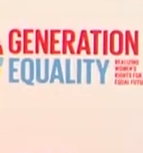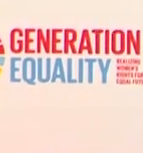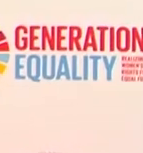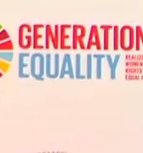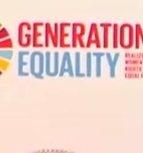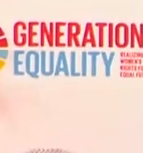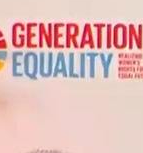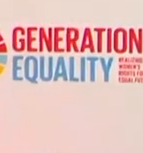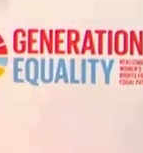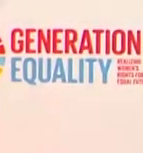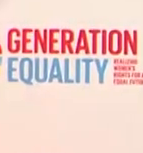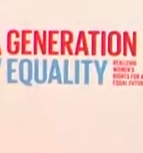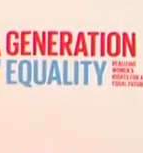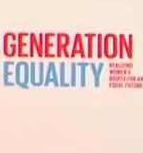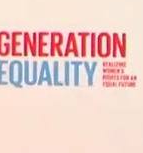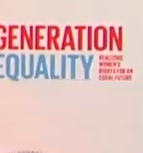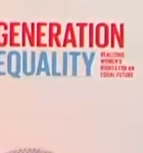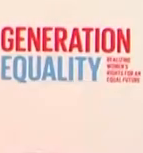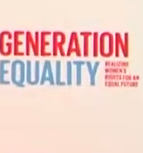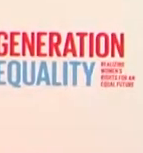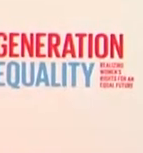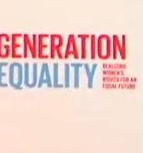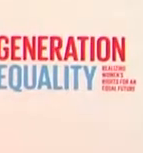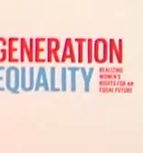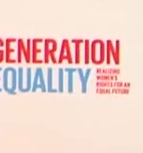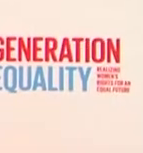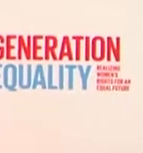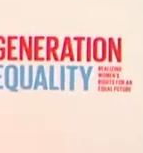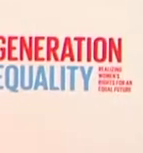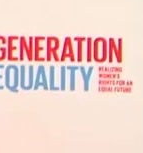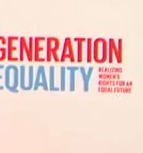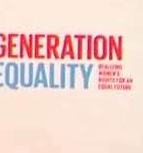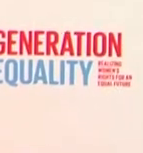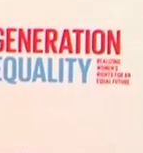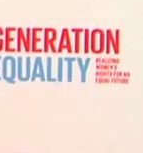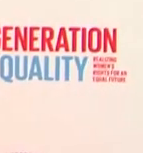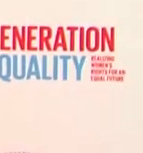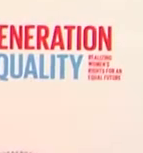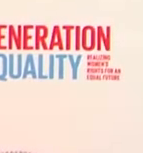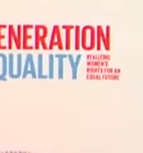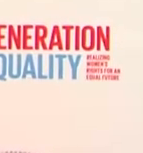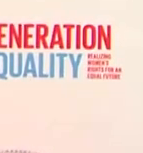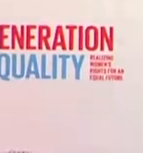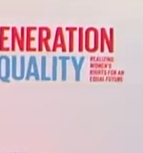success and someone that has been spearheading this is a non tokoso madoncella who is the group chief marketing officer